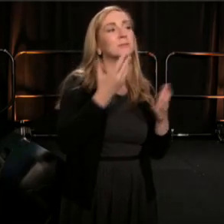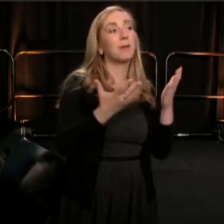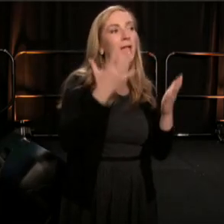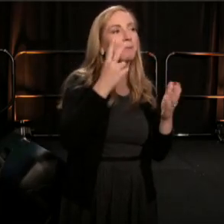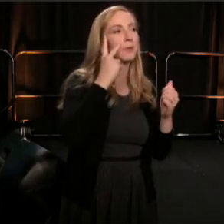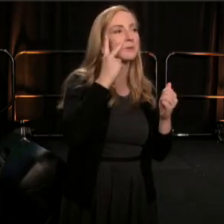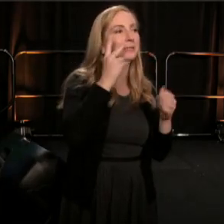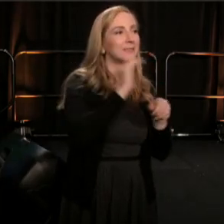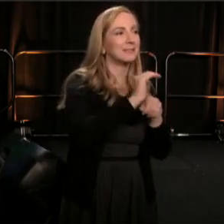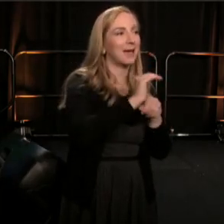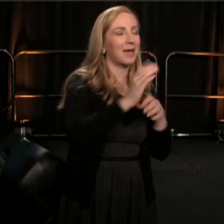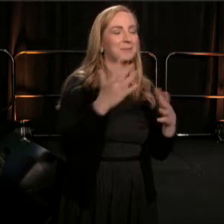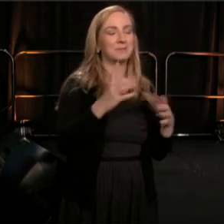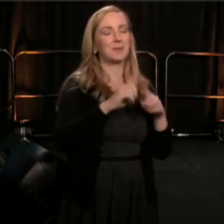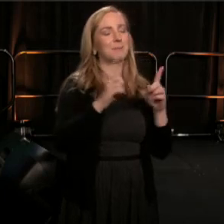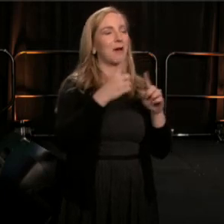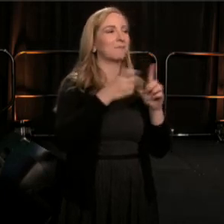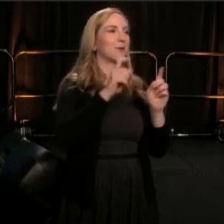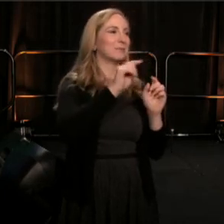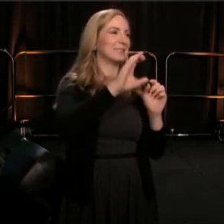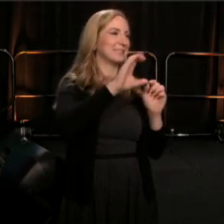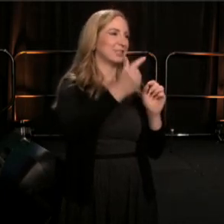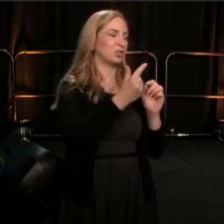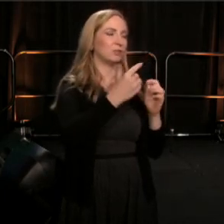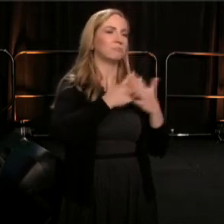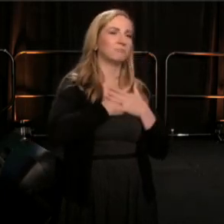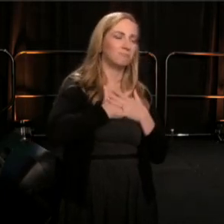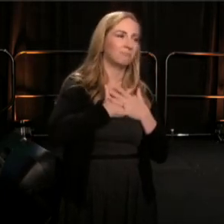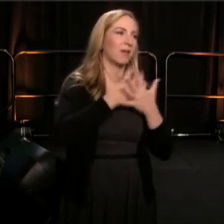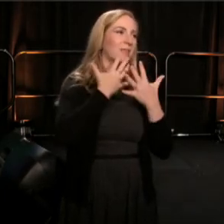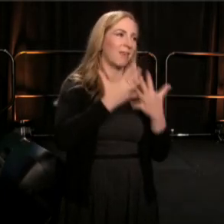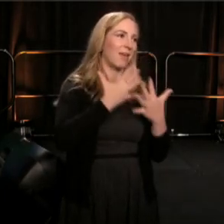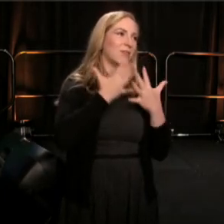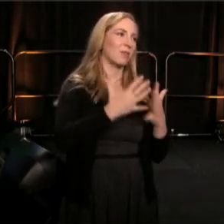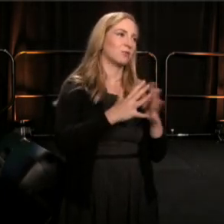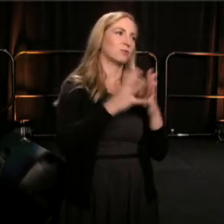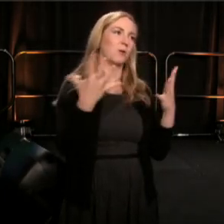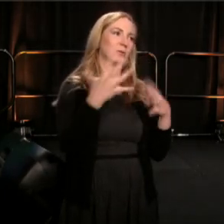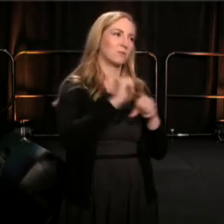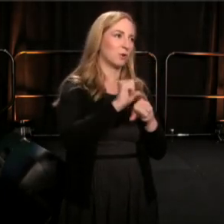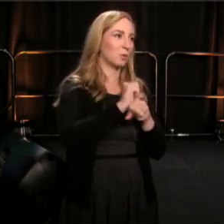thank you from the bottom of our hearts. This should really be a toast, so let's get to the party;